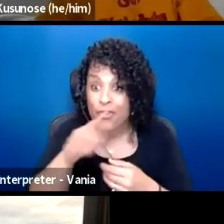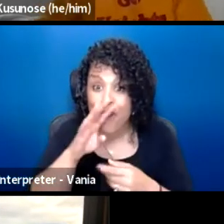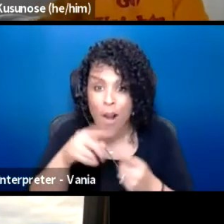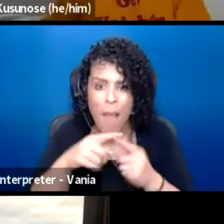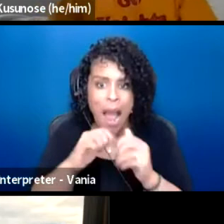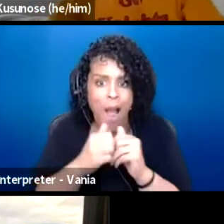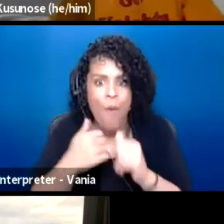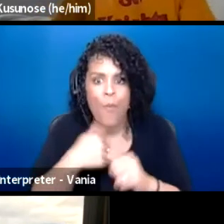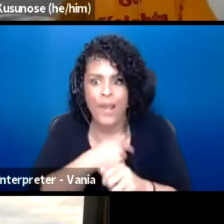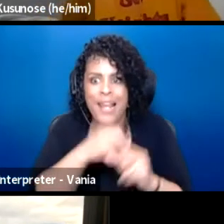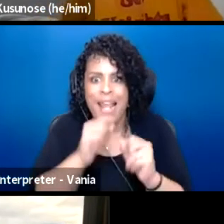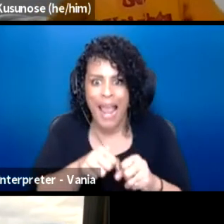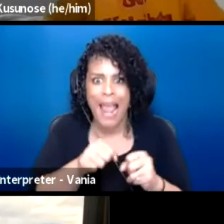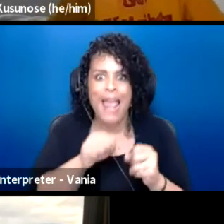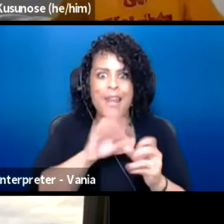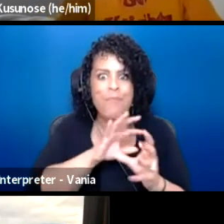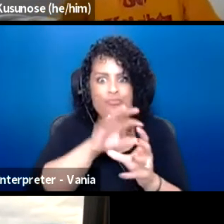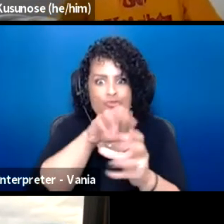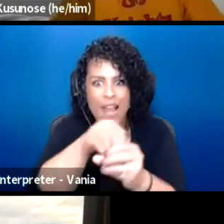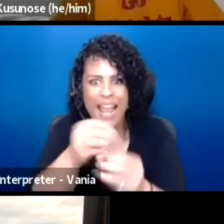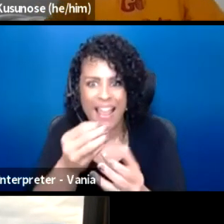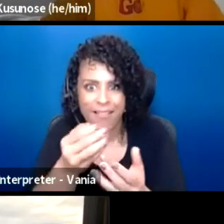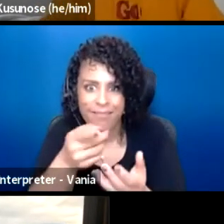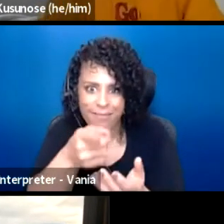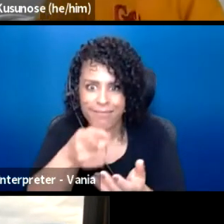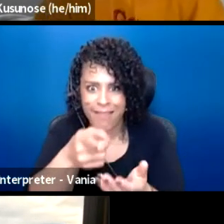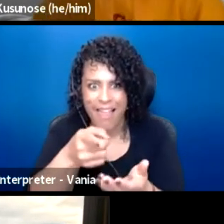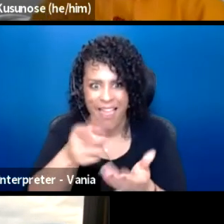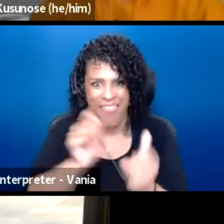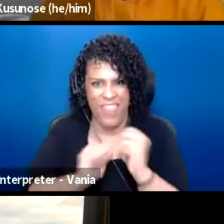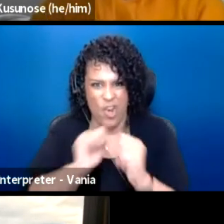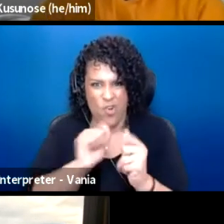about how can we bring theater to people who can't afford to come in, well they're doing that.